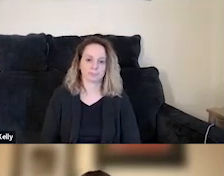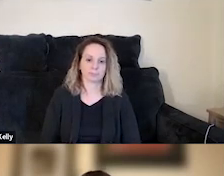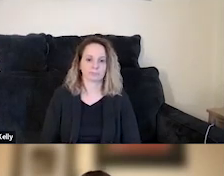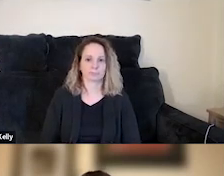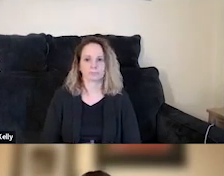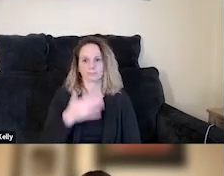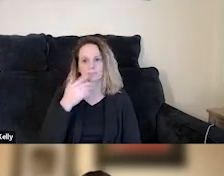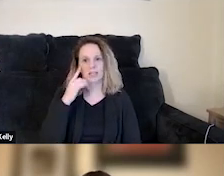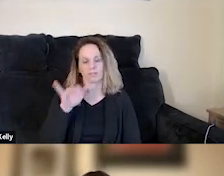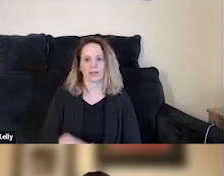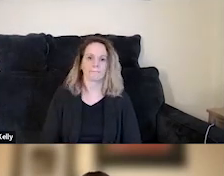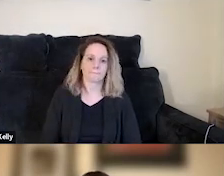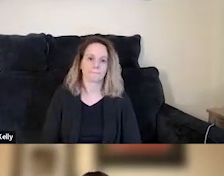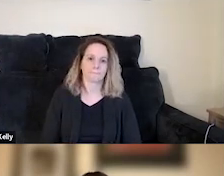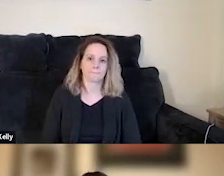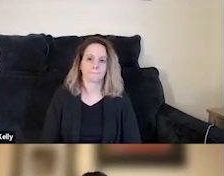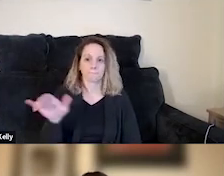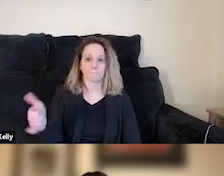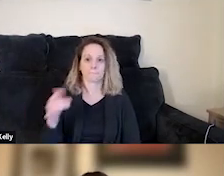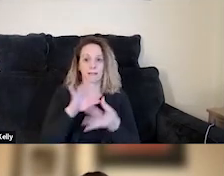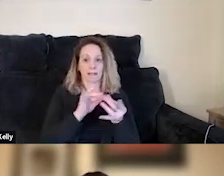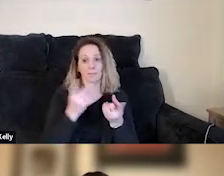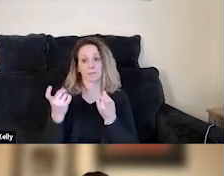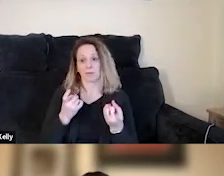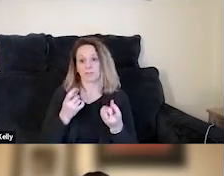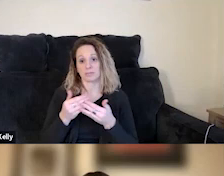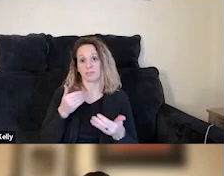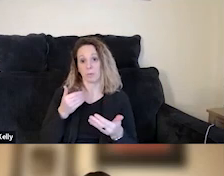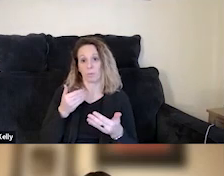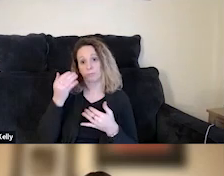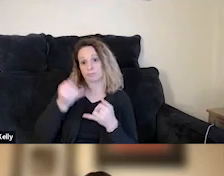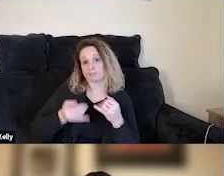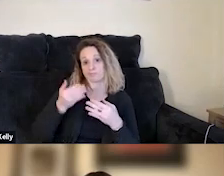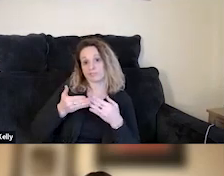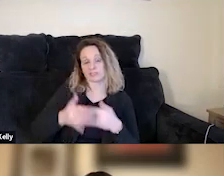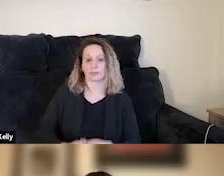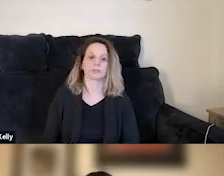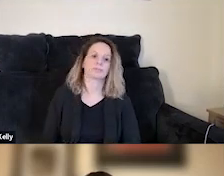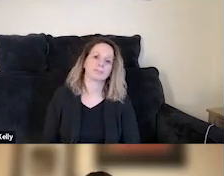Thank you for that, Kyle. Any other comments or questions before I go through the instructions